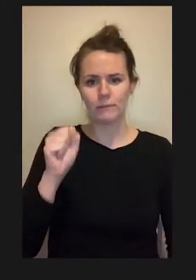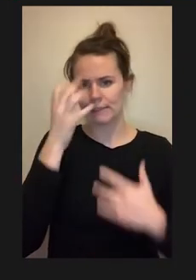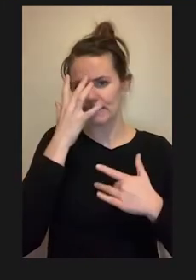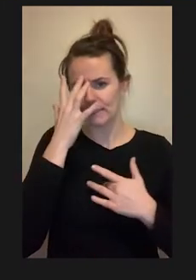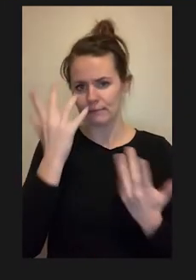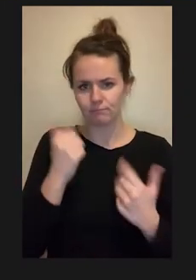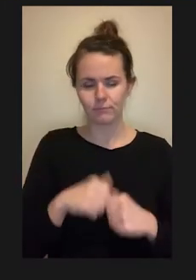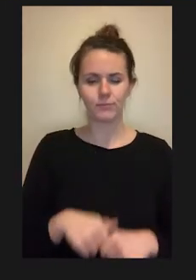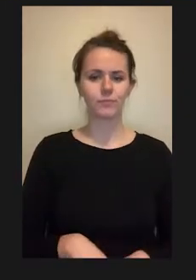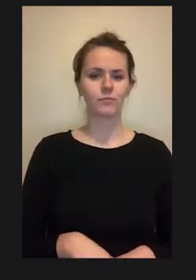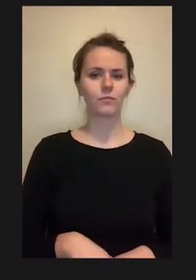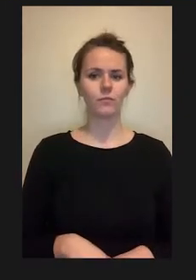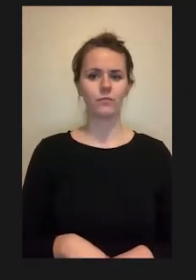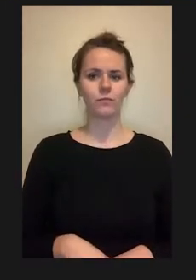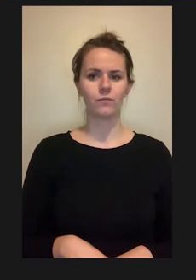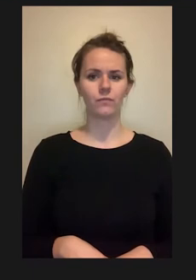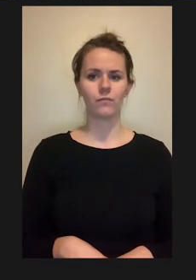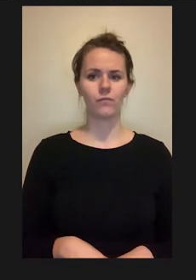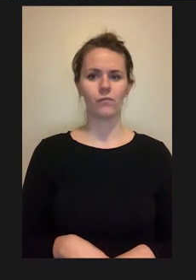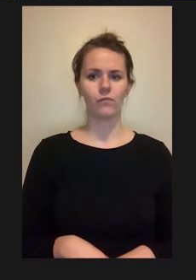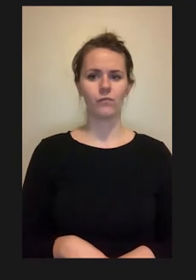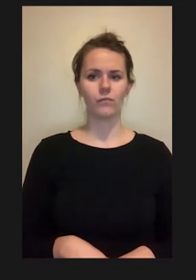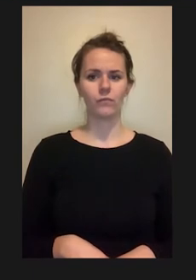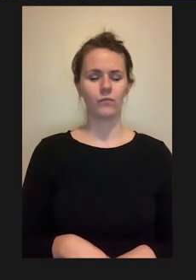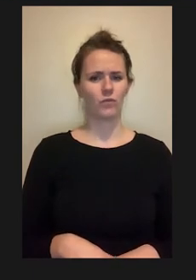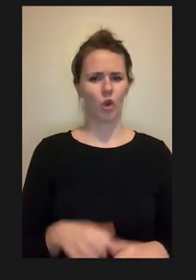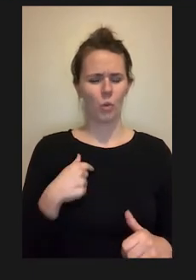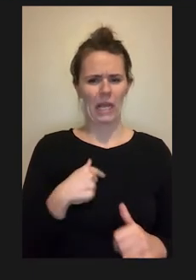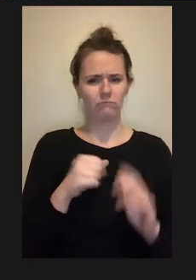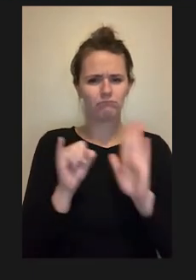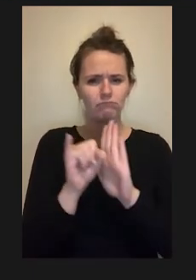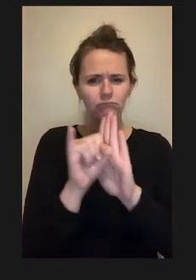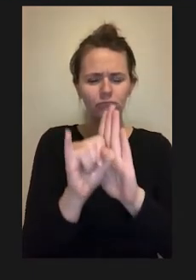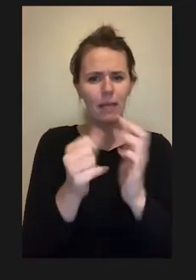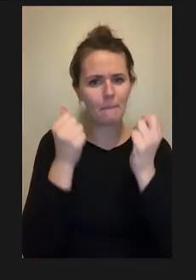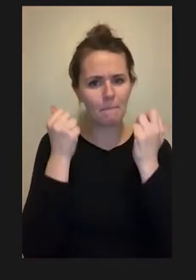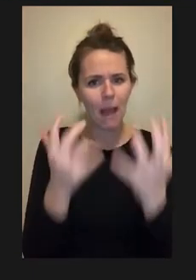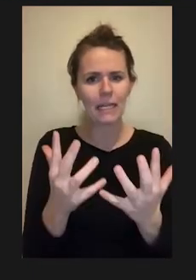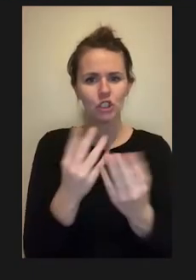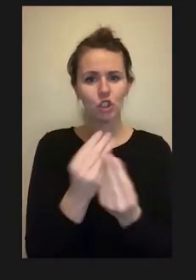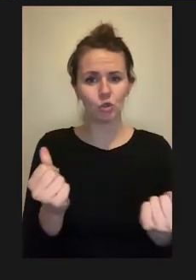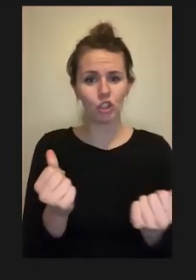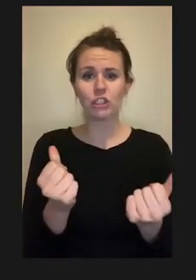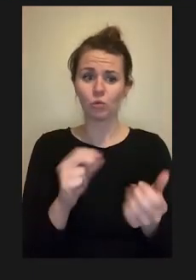A lot of the solutions that we found that makes the lab accessible for people with